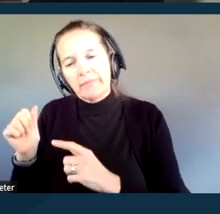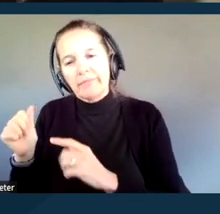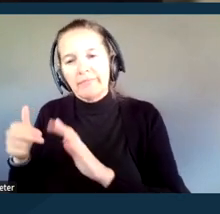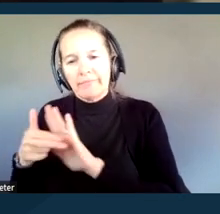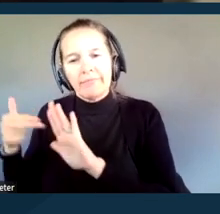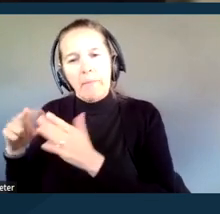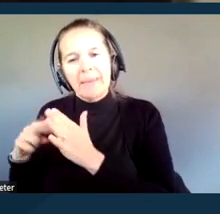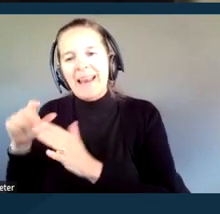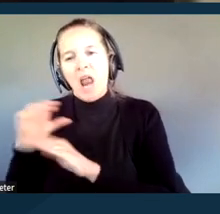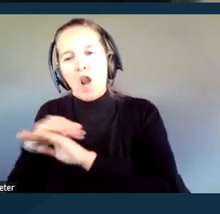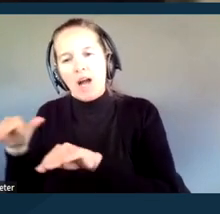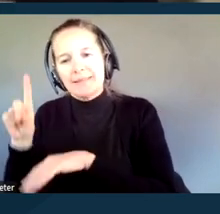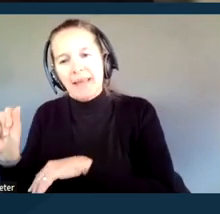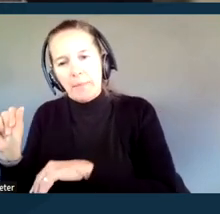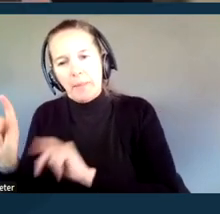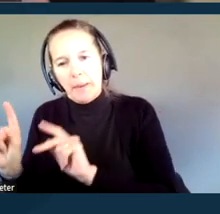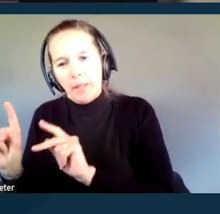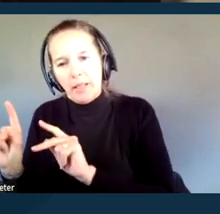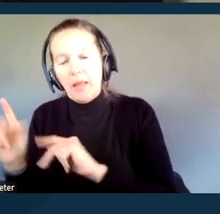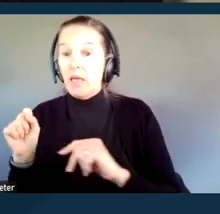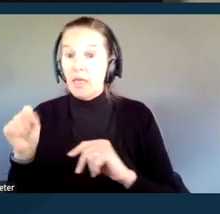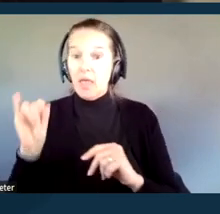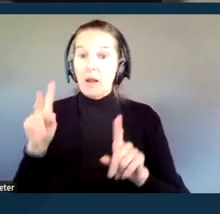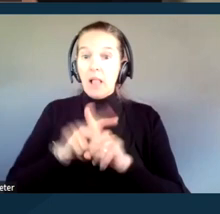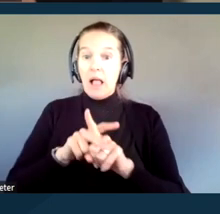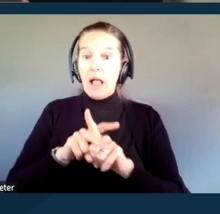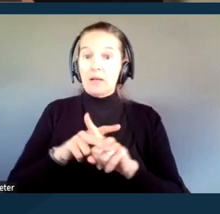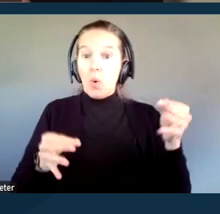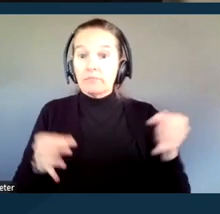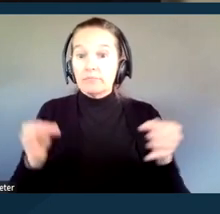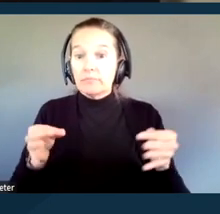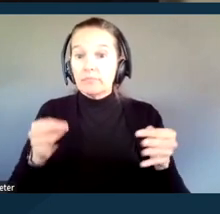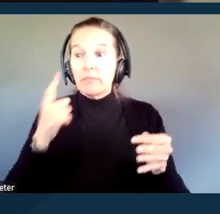Okay, so this applies to the California courts because they are a public entity